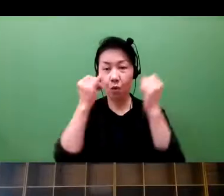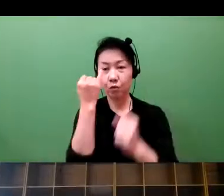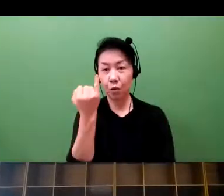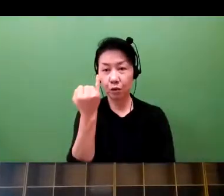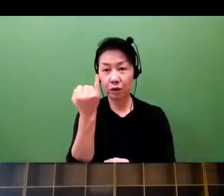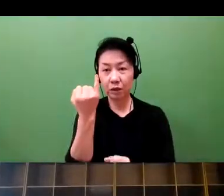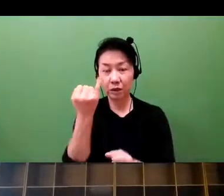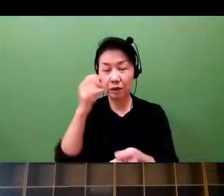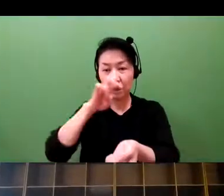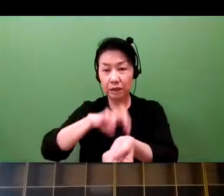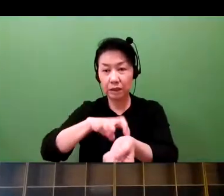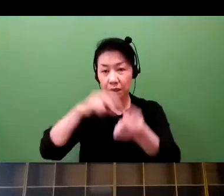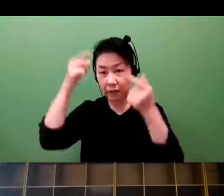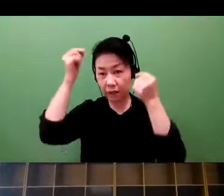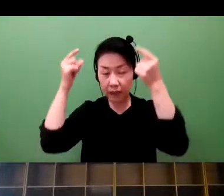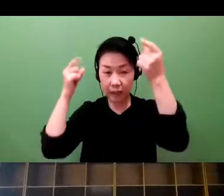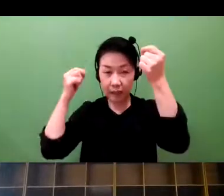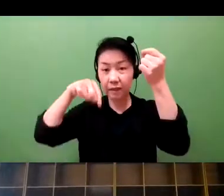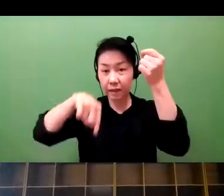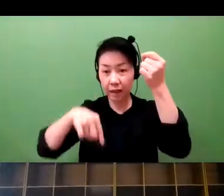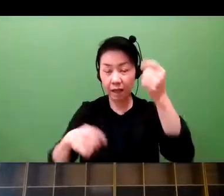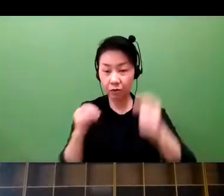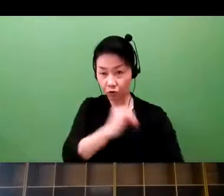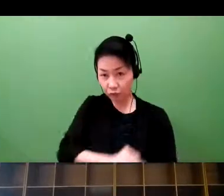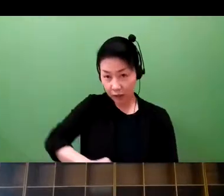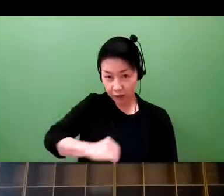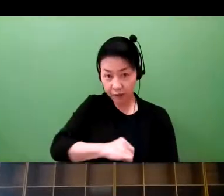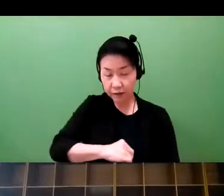from Tokyo Women's Medical Hospital,